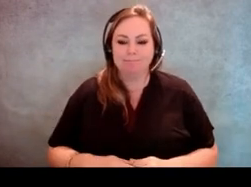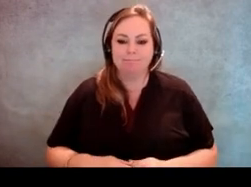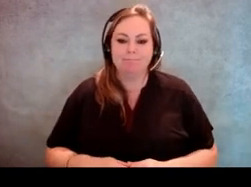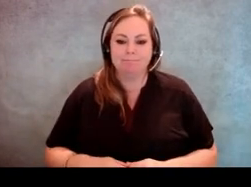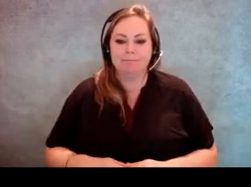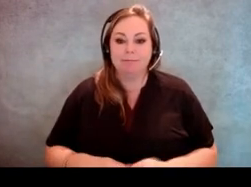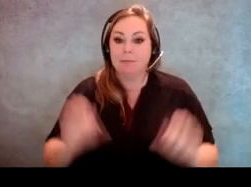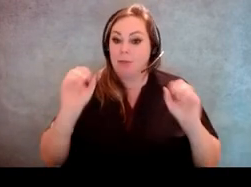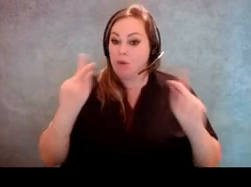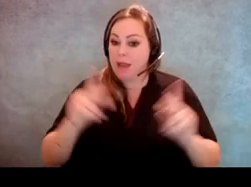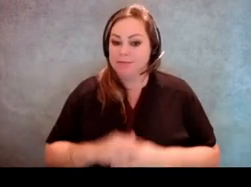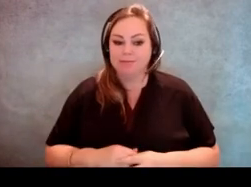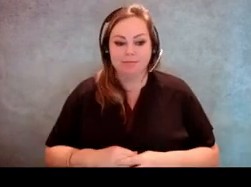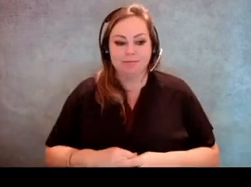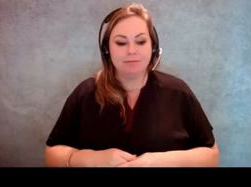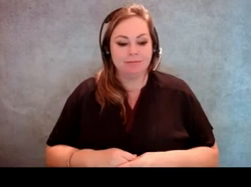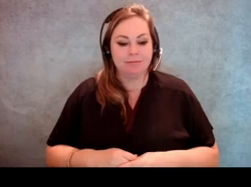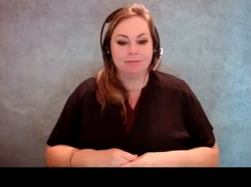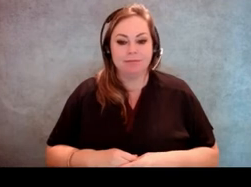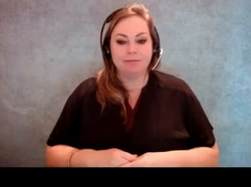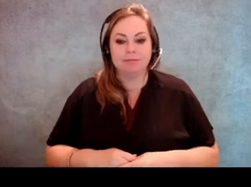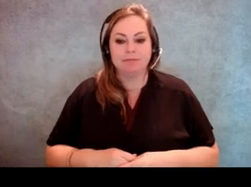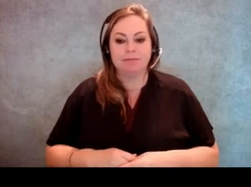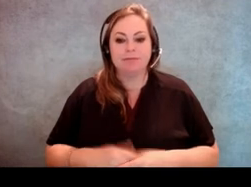Okay. New in-person voting laws.